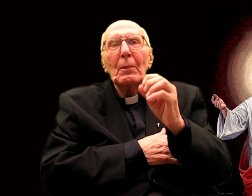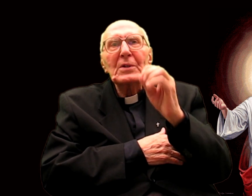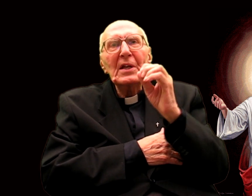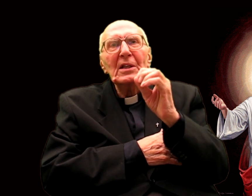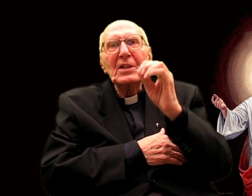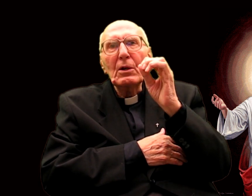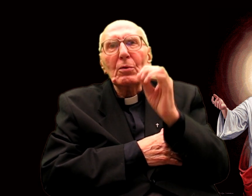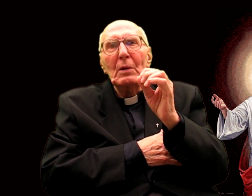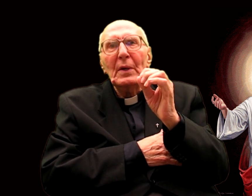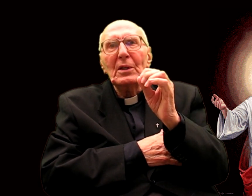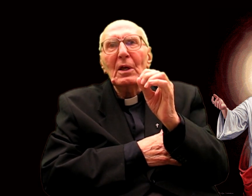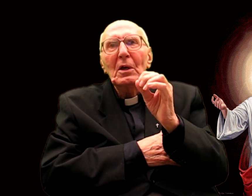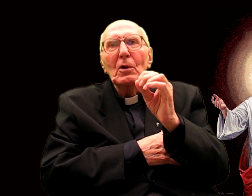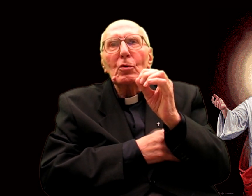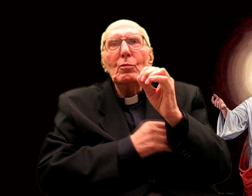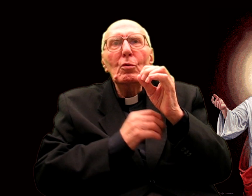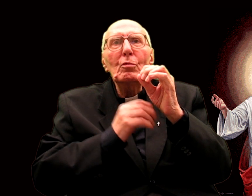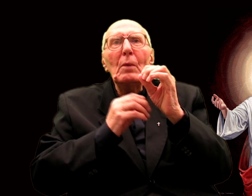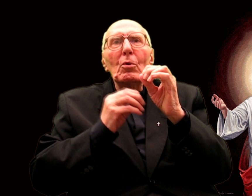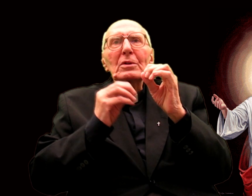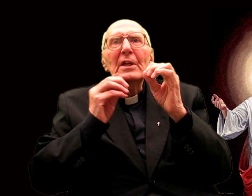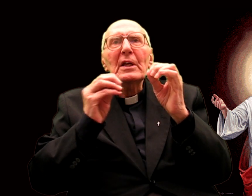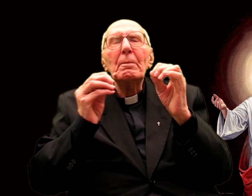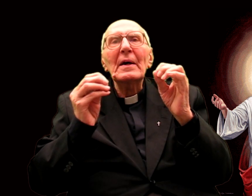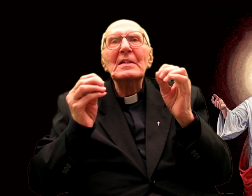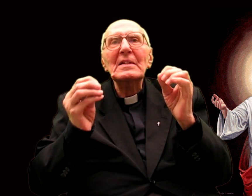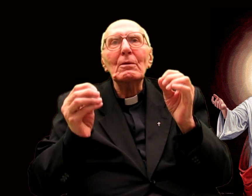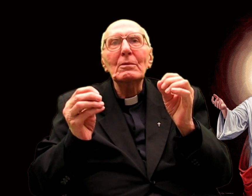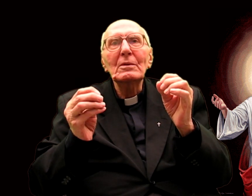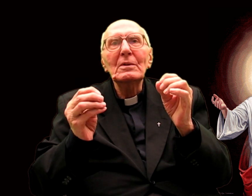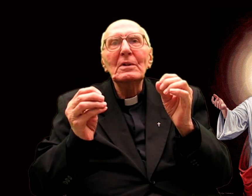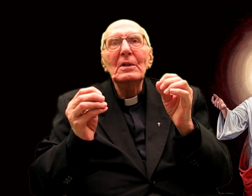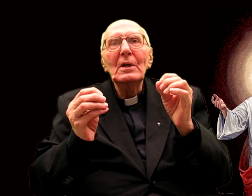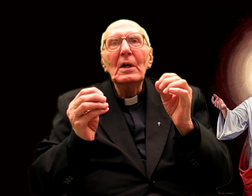presents itself naturally as a love of repair.